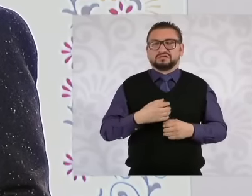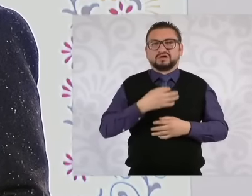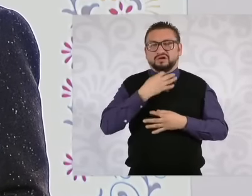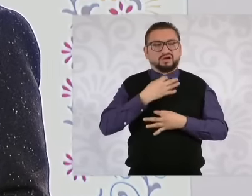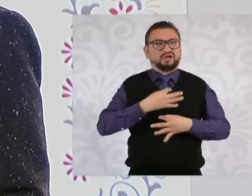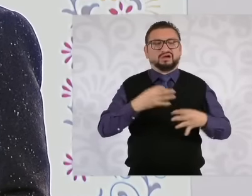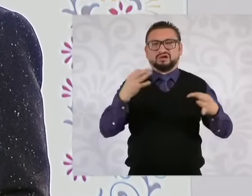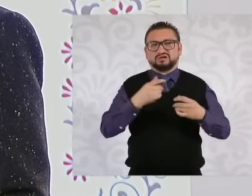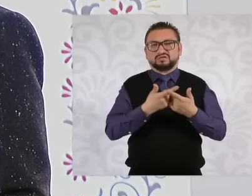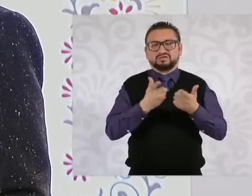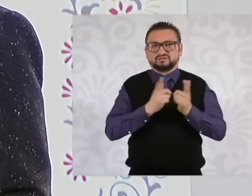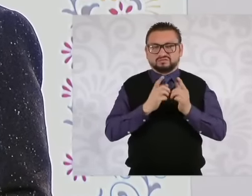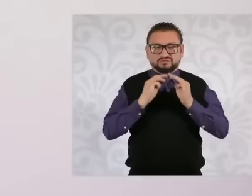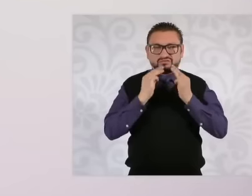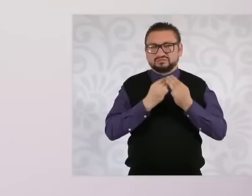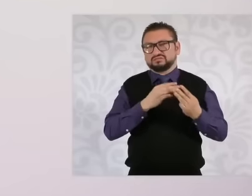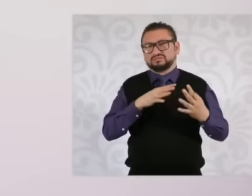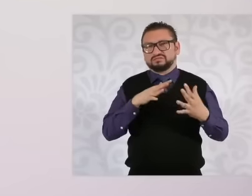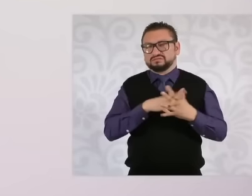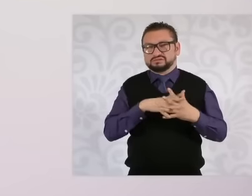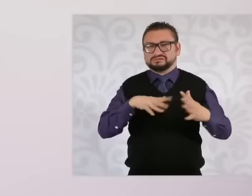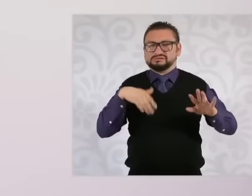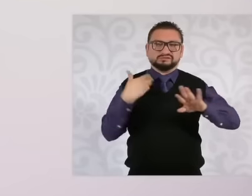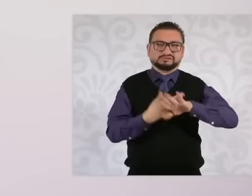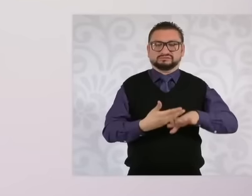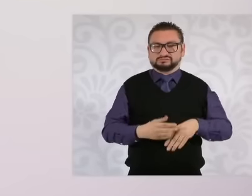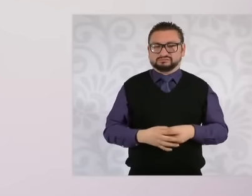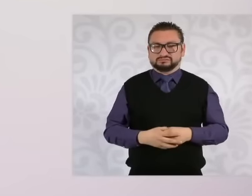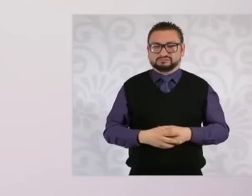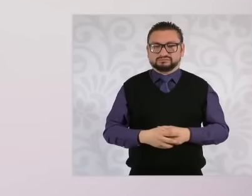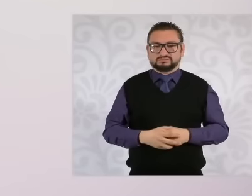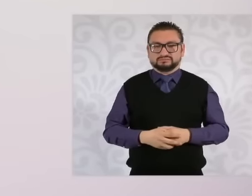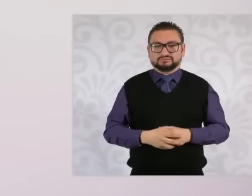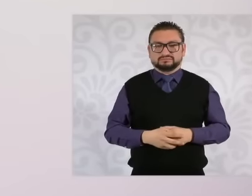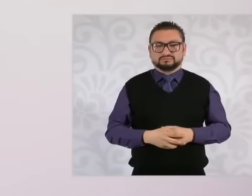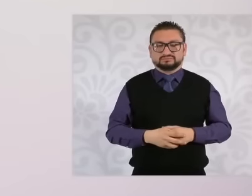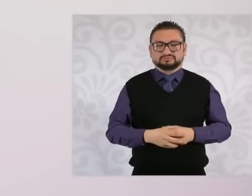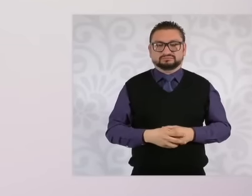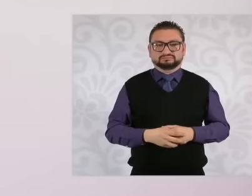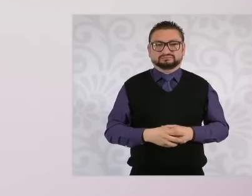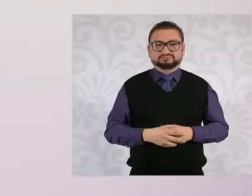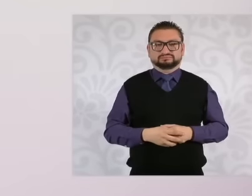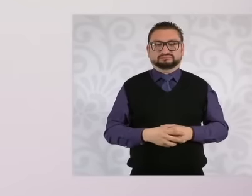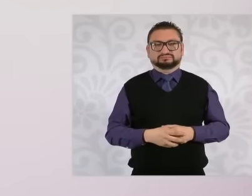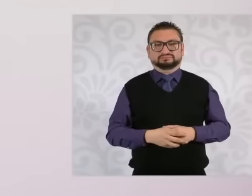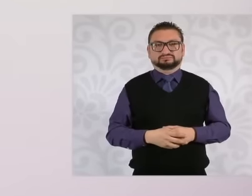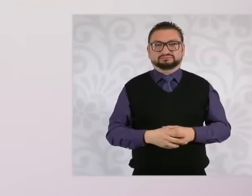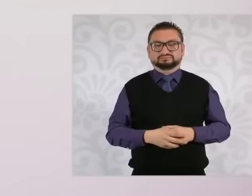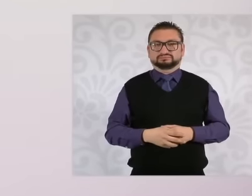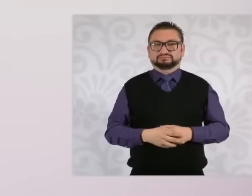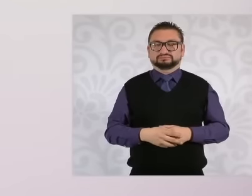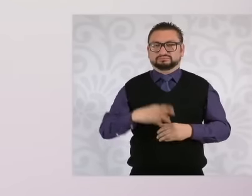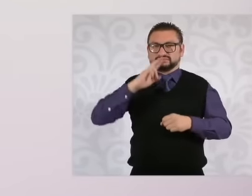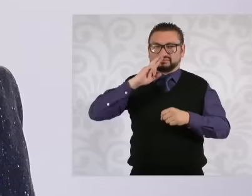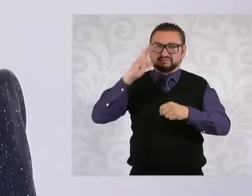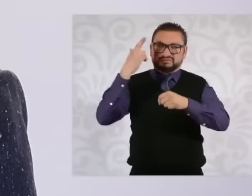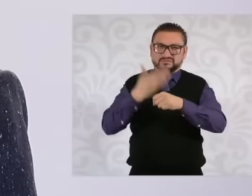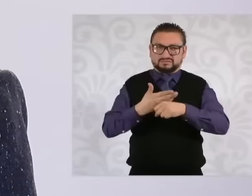drug trafficking and puts him as responsible for the war against